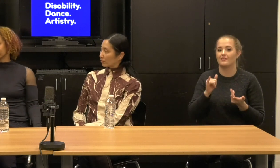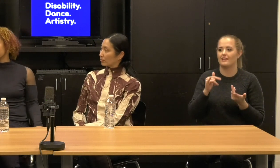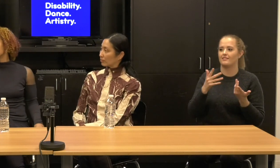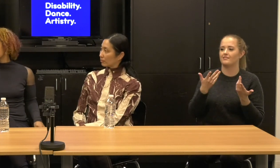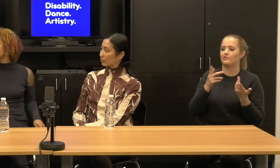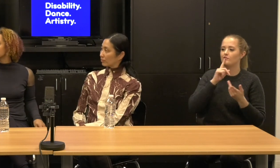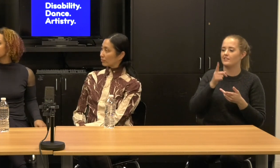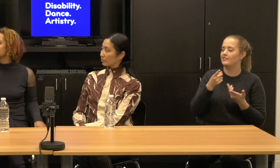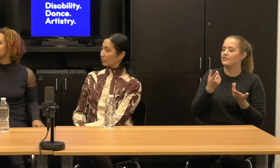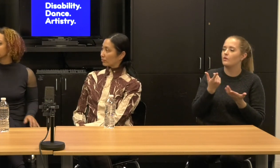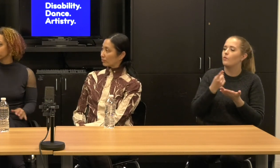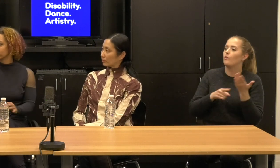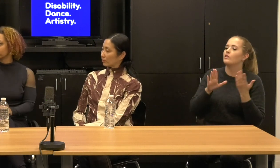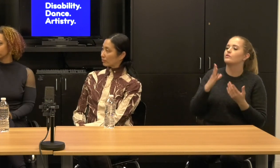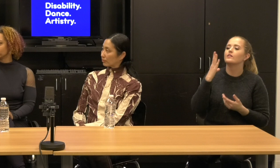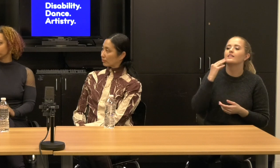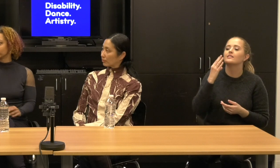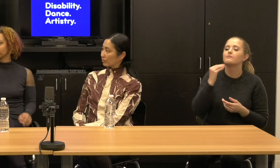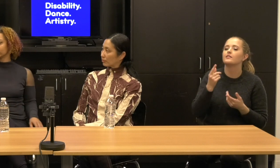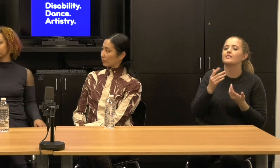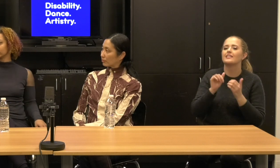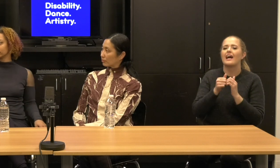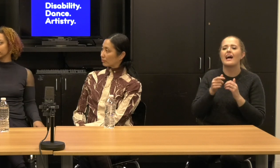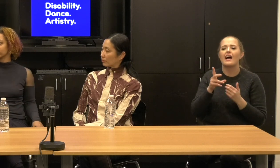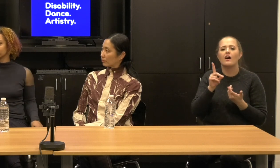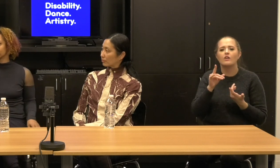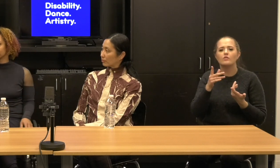Right. So, so what, how did you design this surround?